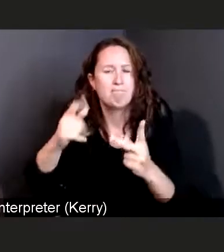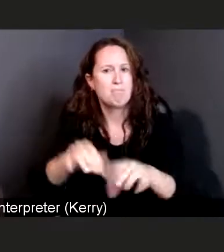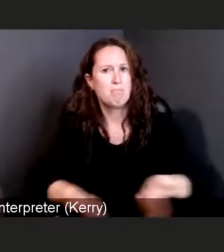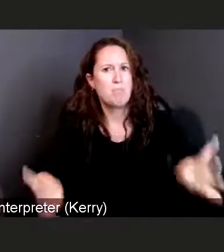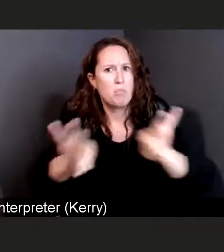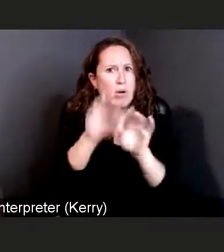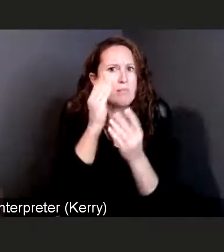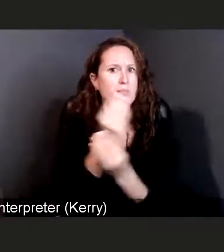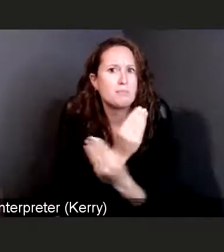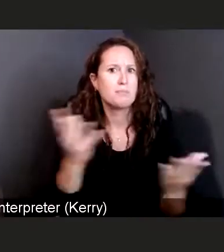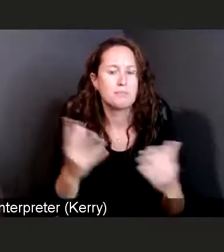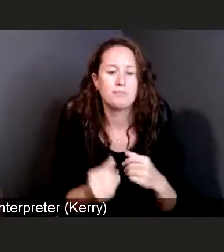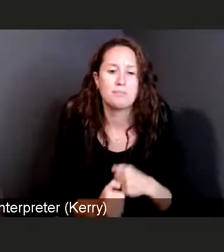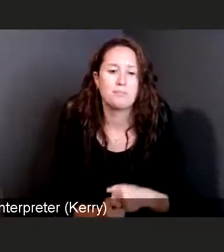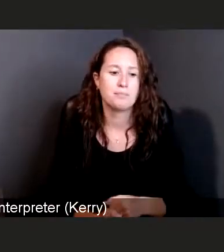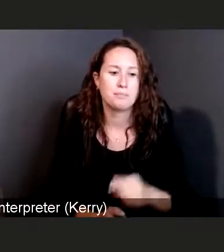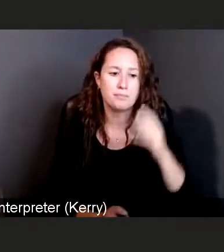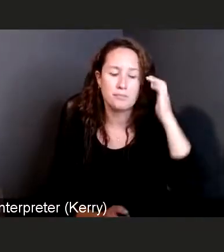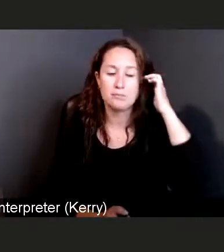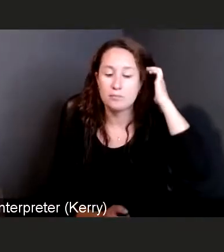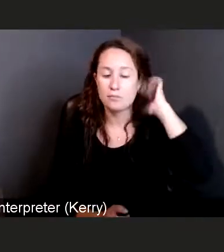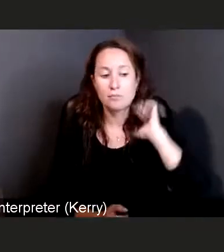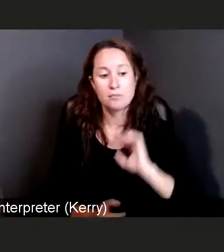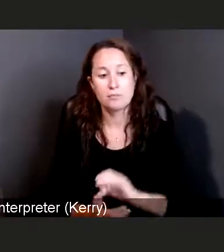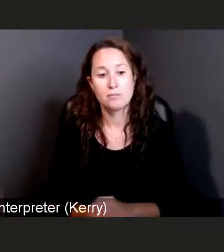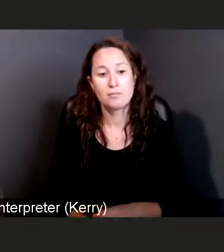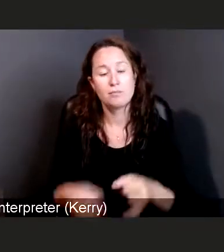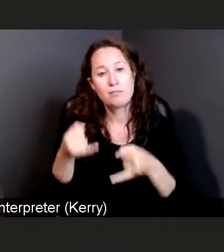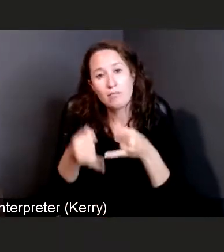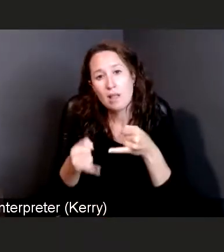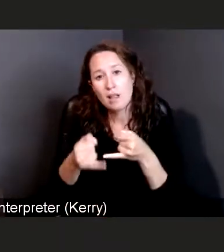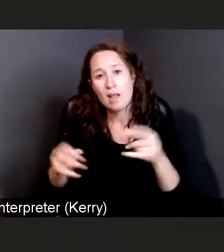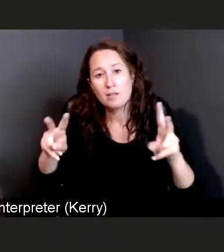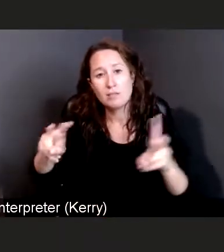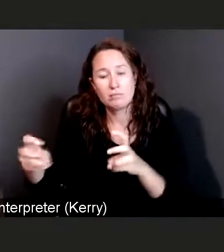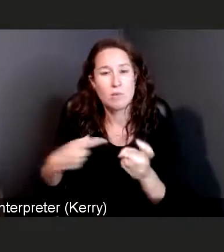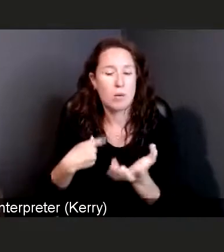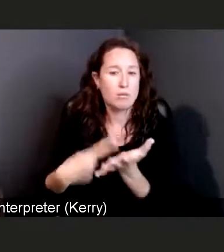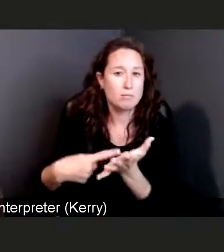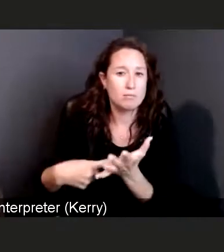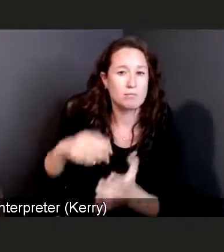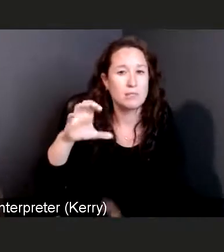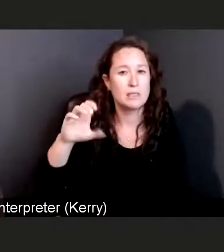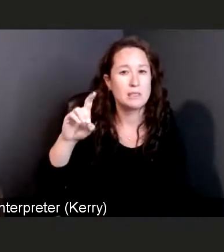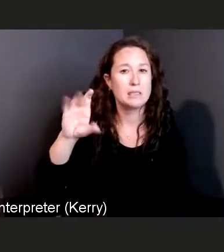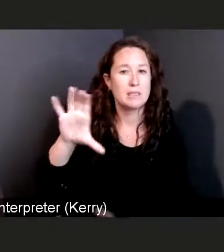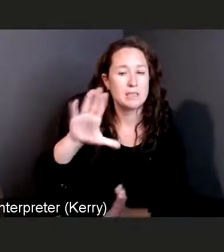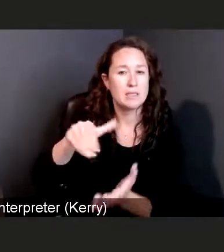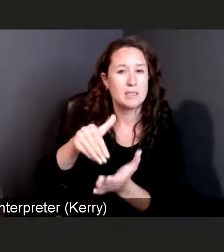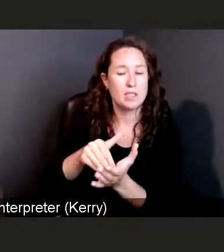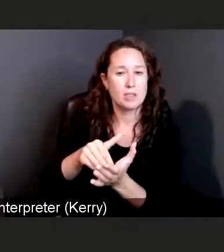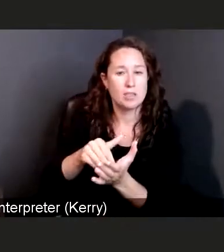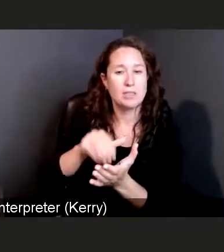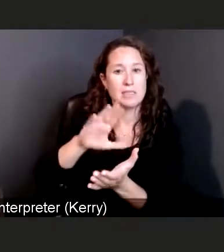is really the center for disease control, as I had mentioned, also known as the CDC,